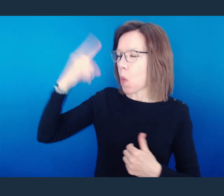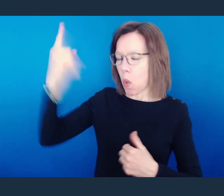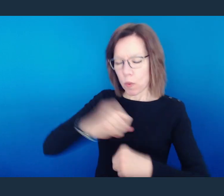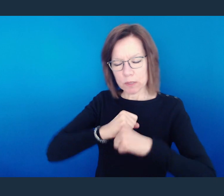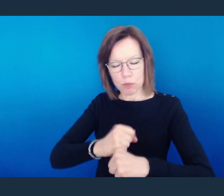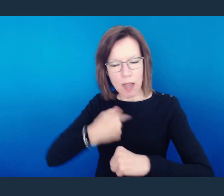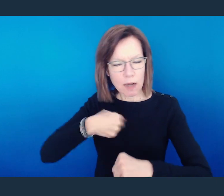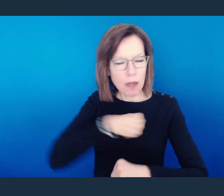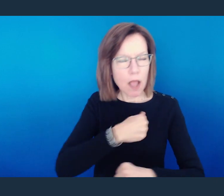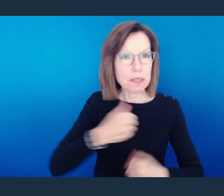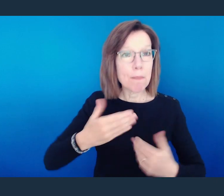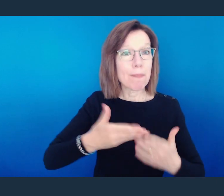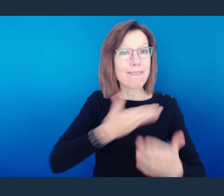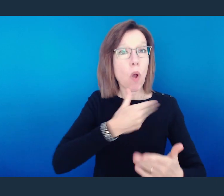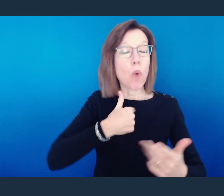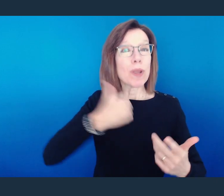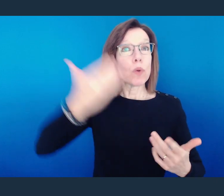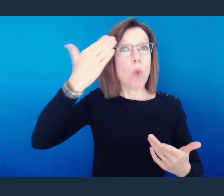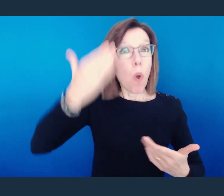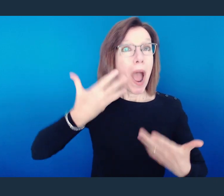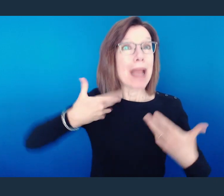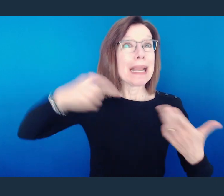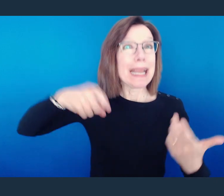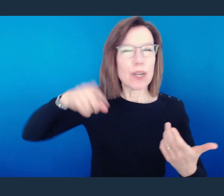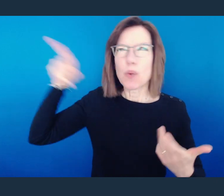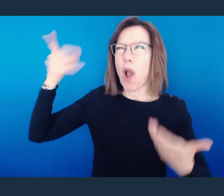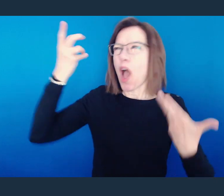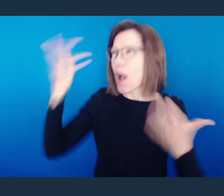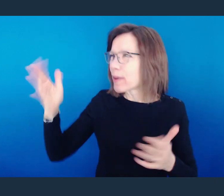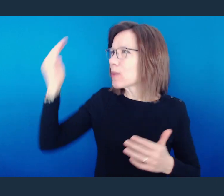You have us covered. You know what we need before we even know it.